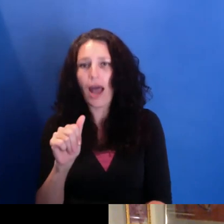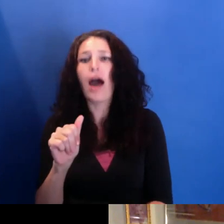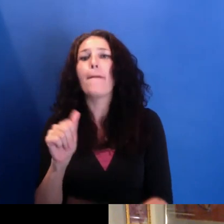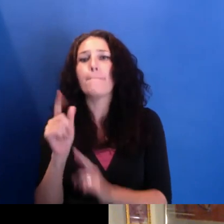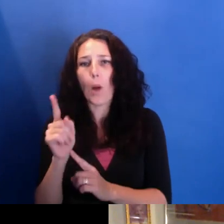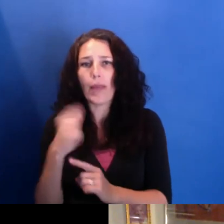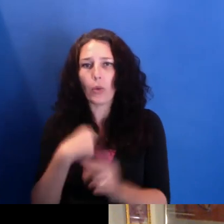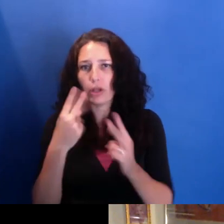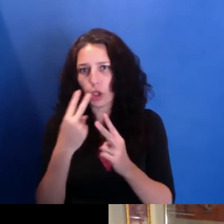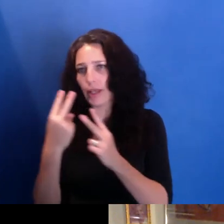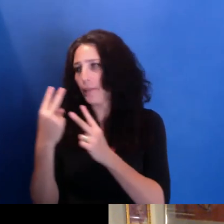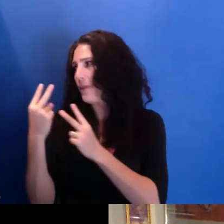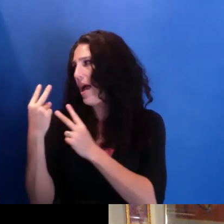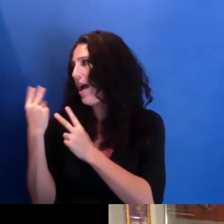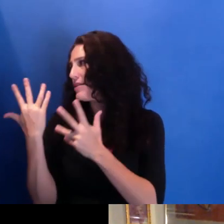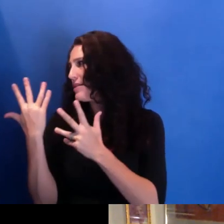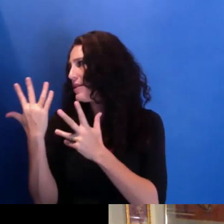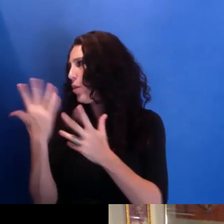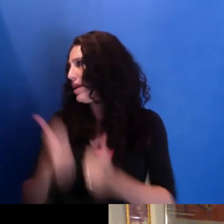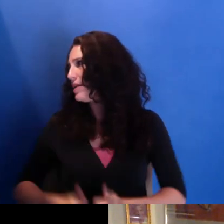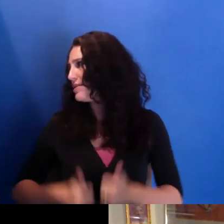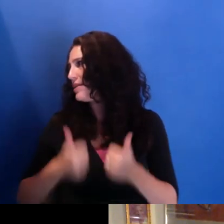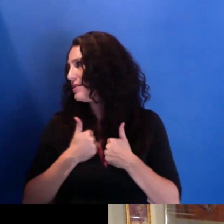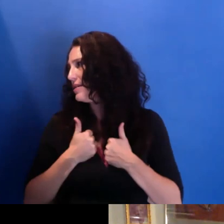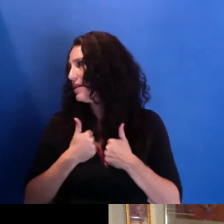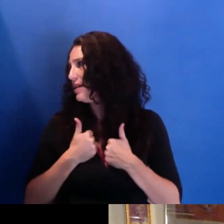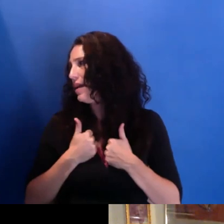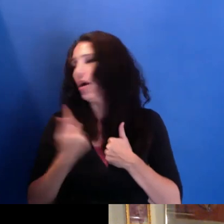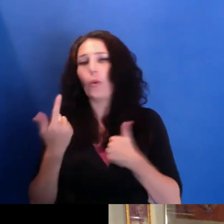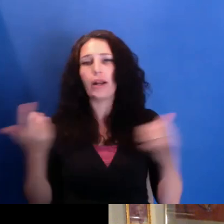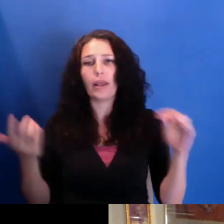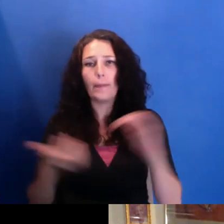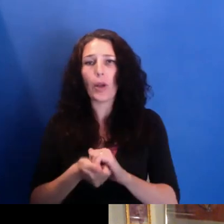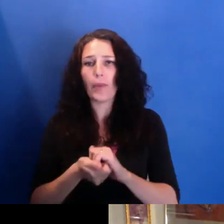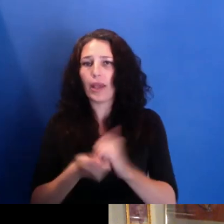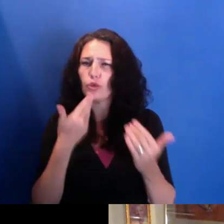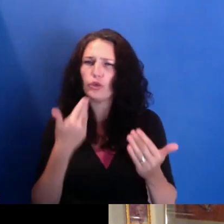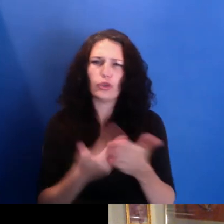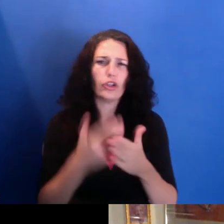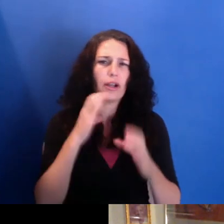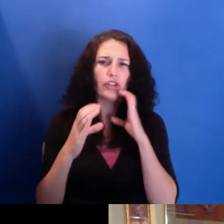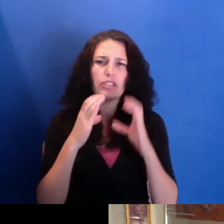We just had a part of our convers-- we just had a really great conversation with Zeinaby Irene Davis just about her film.